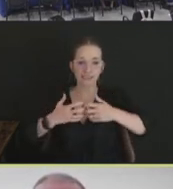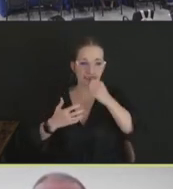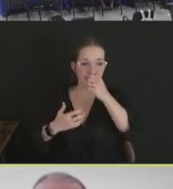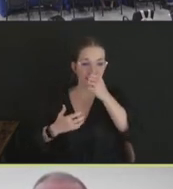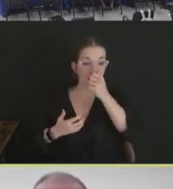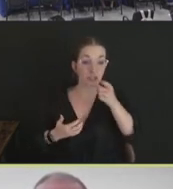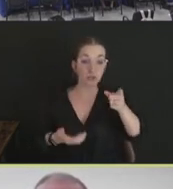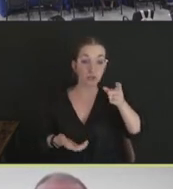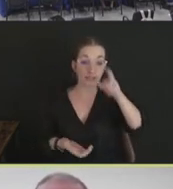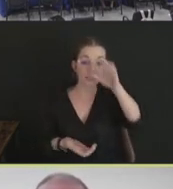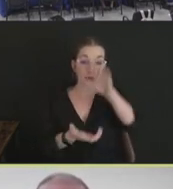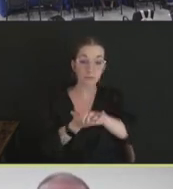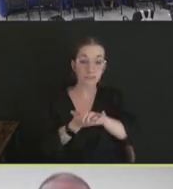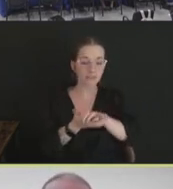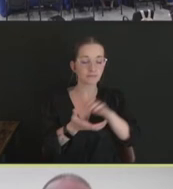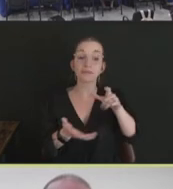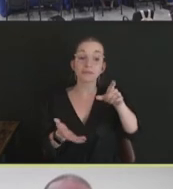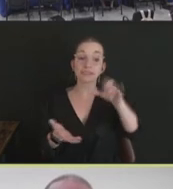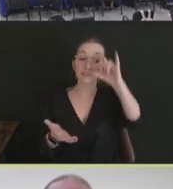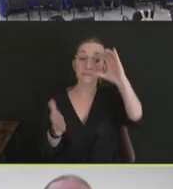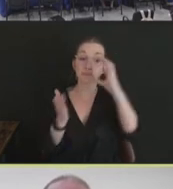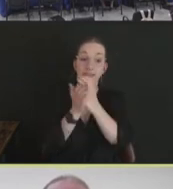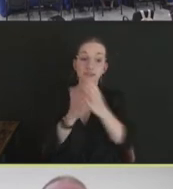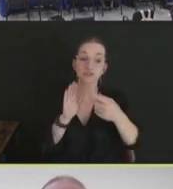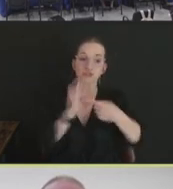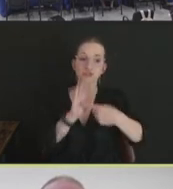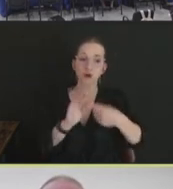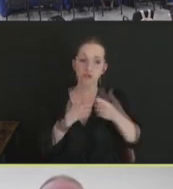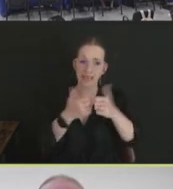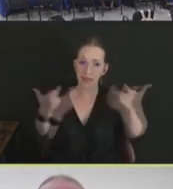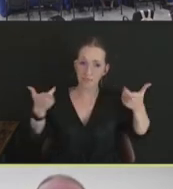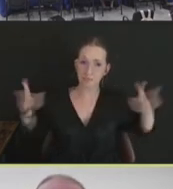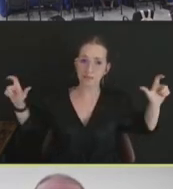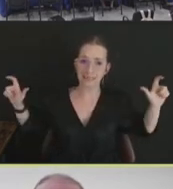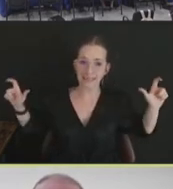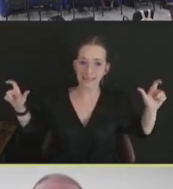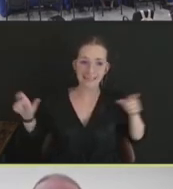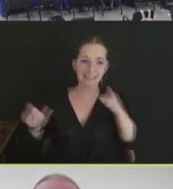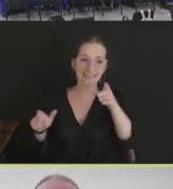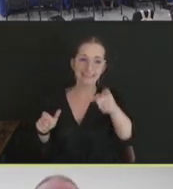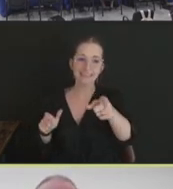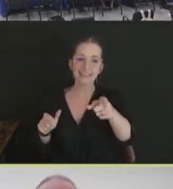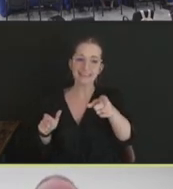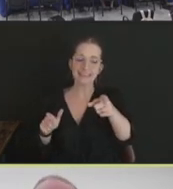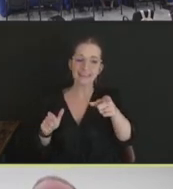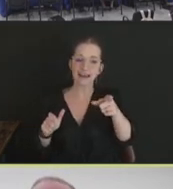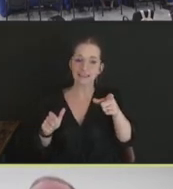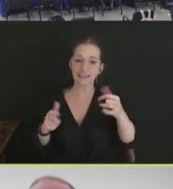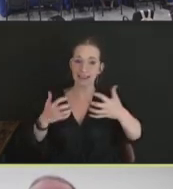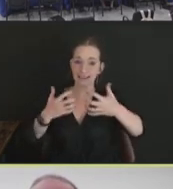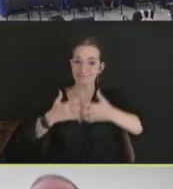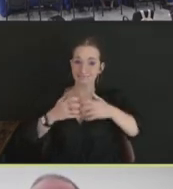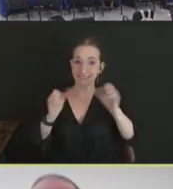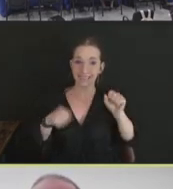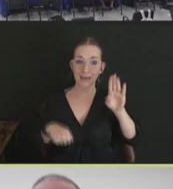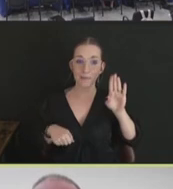large a poultry house could be here. And this is a foam-based asphyxiation apparatus here,